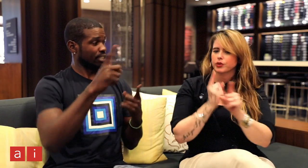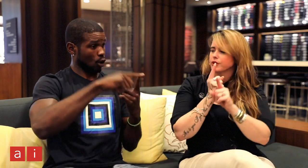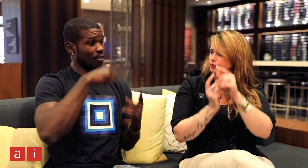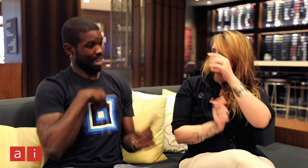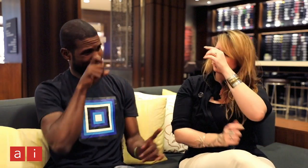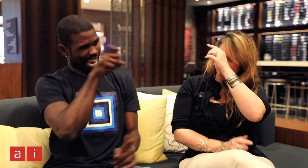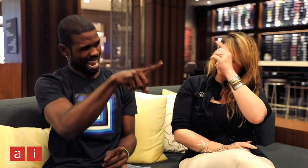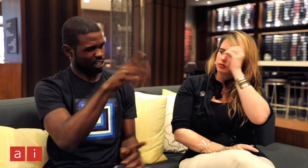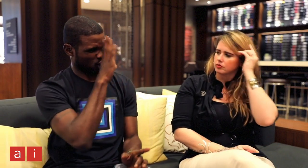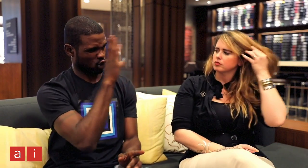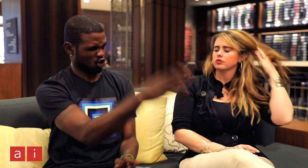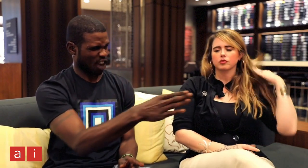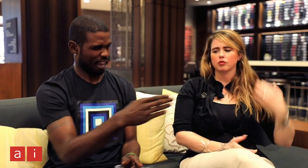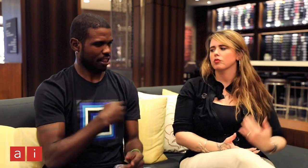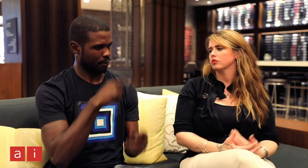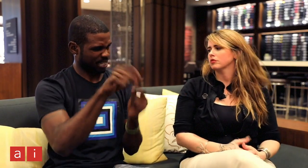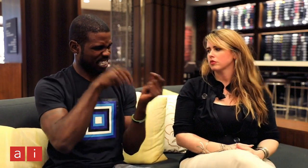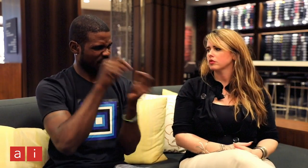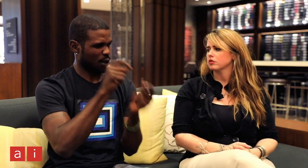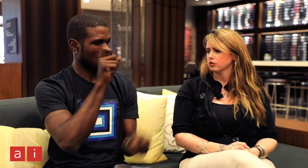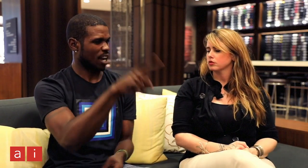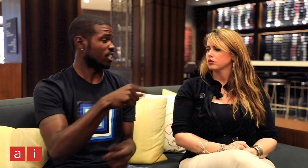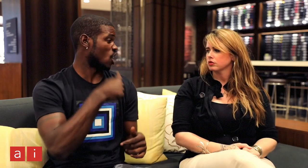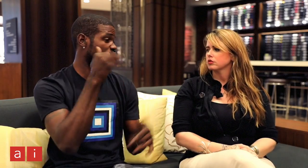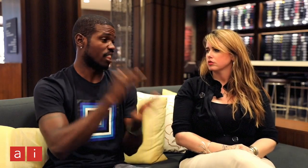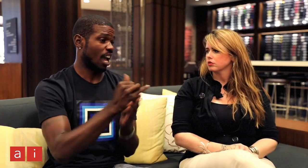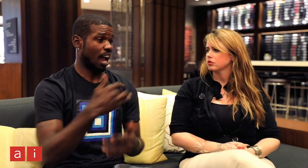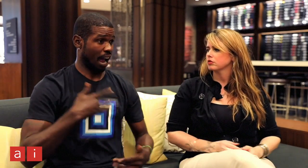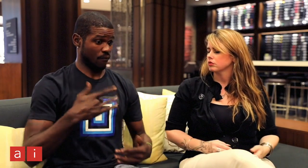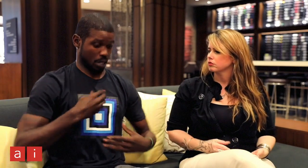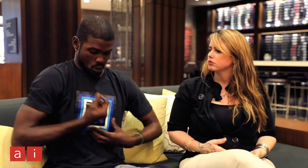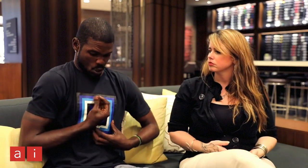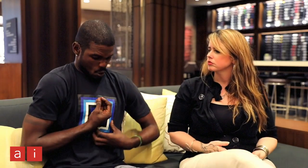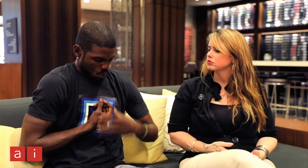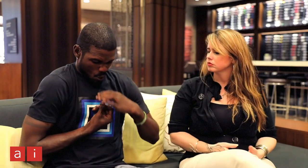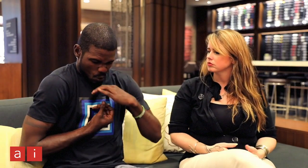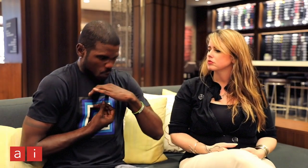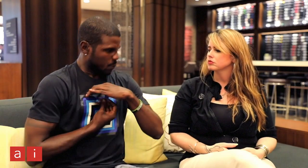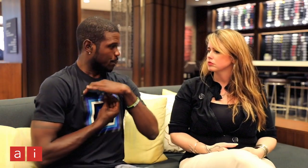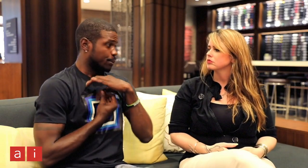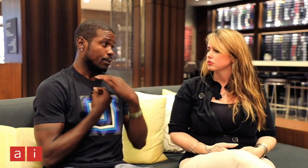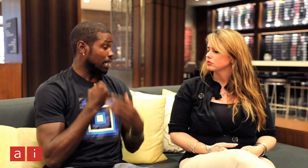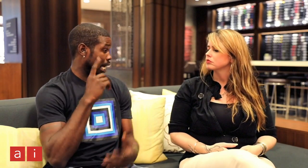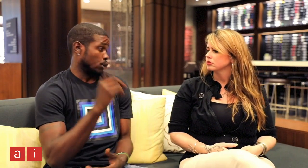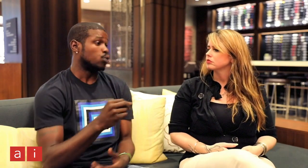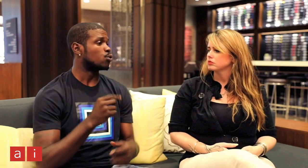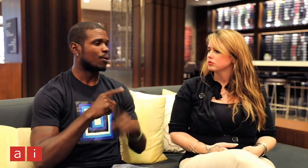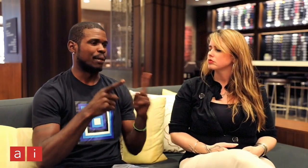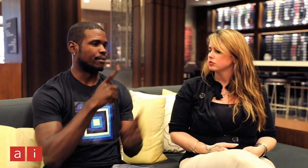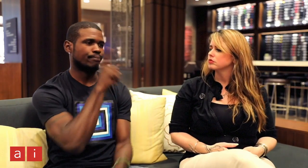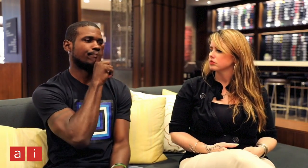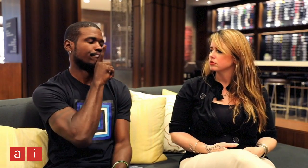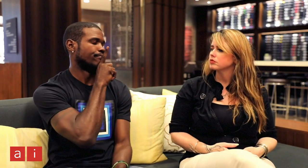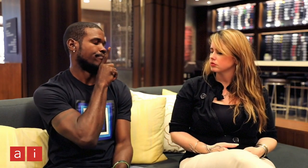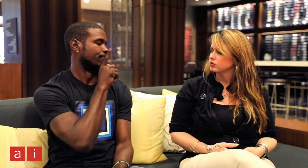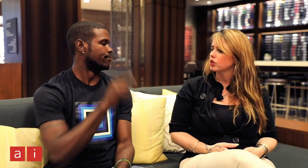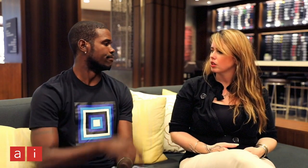until the officer asks me a specific question. I may feel angry on the inside, but it's in my best interest to remain quiet.